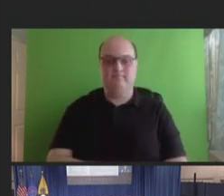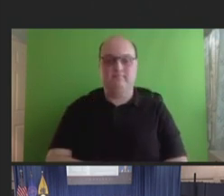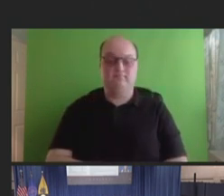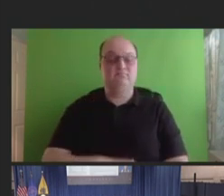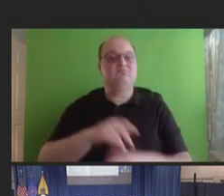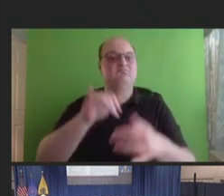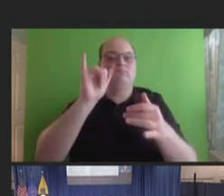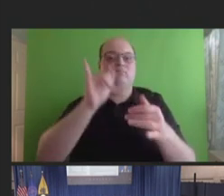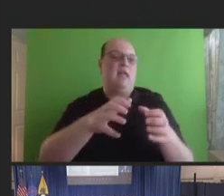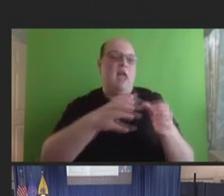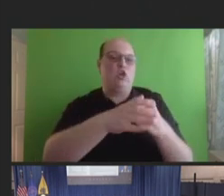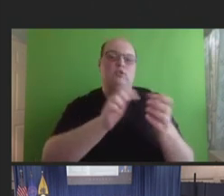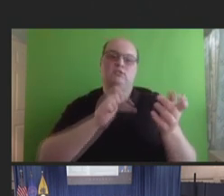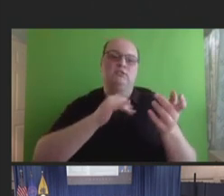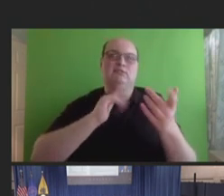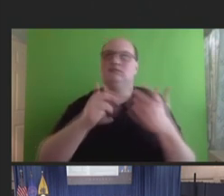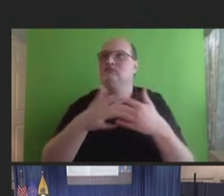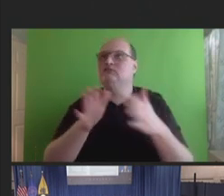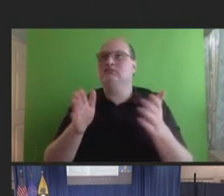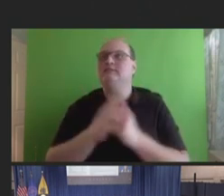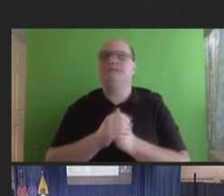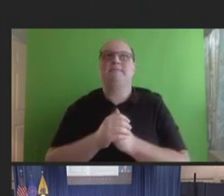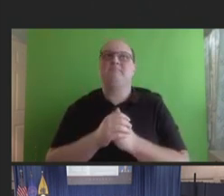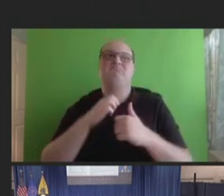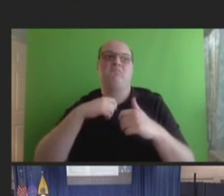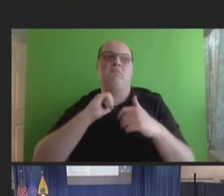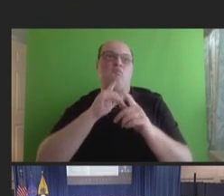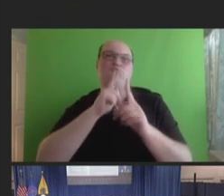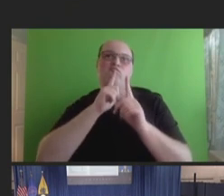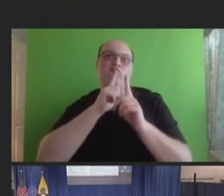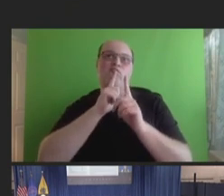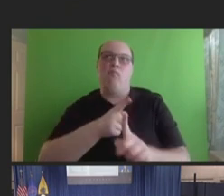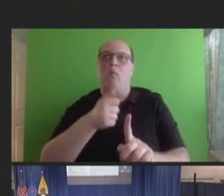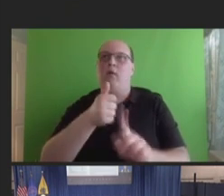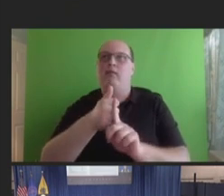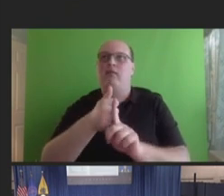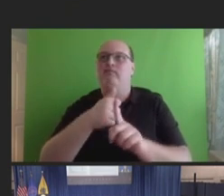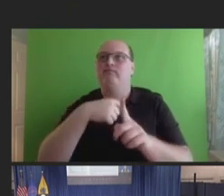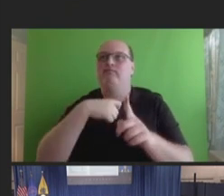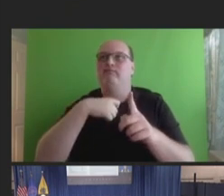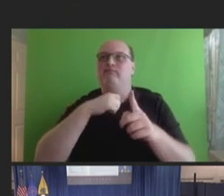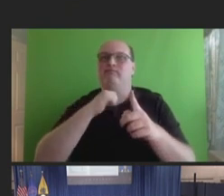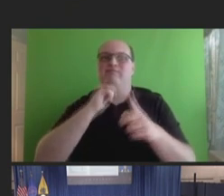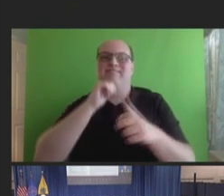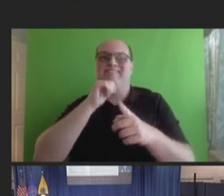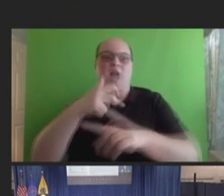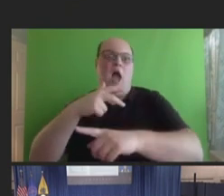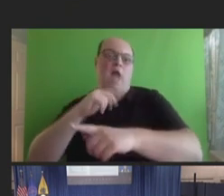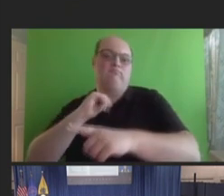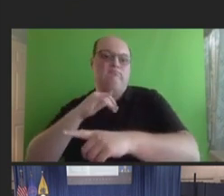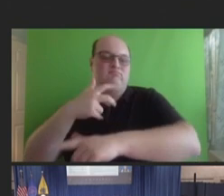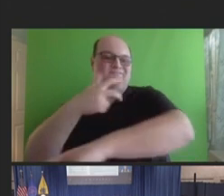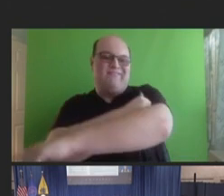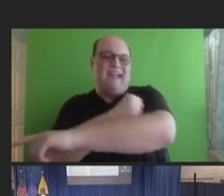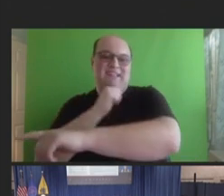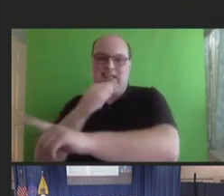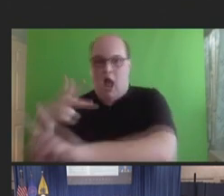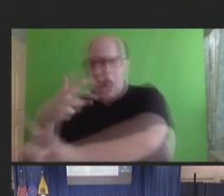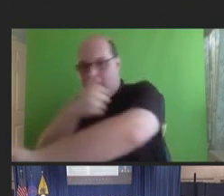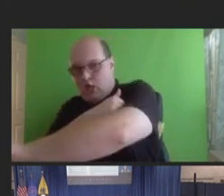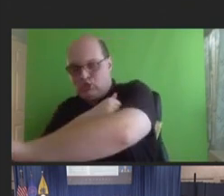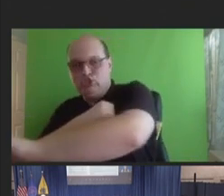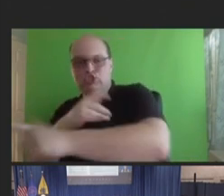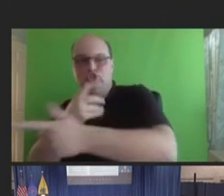just reports that were not vaccine given in error. So, the table on the left summarizes